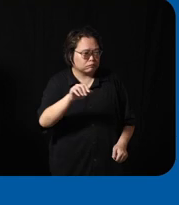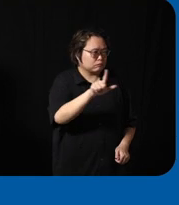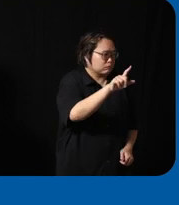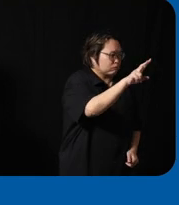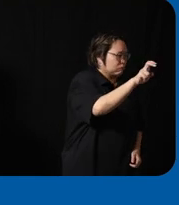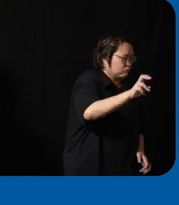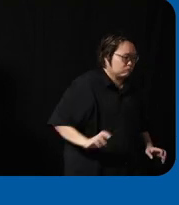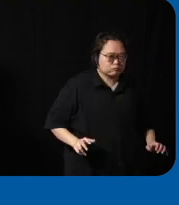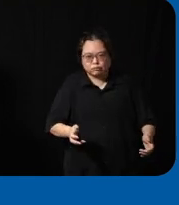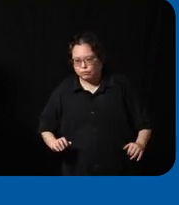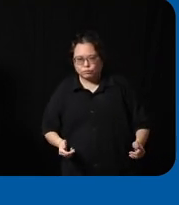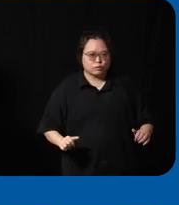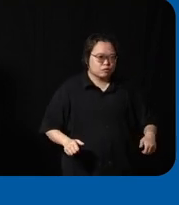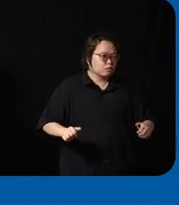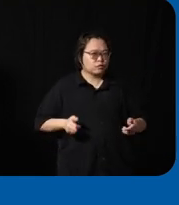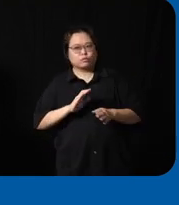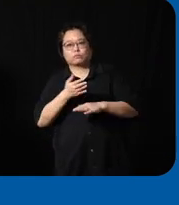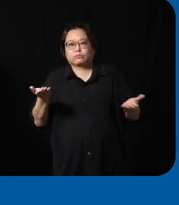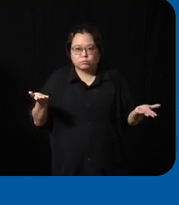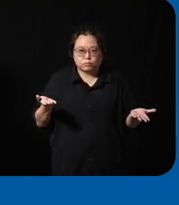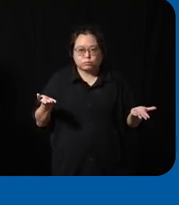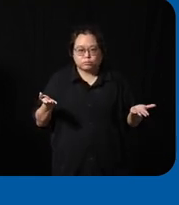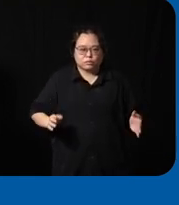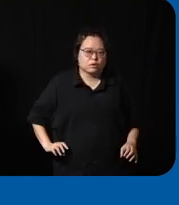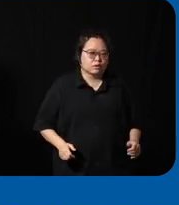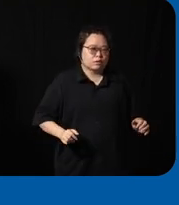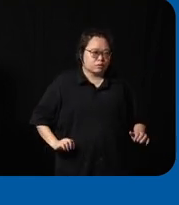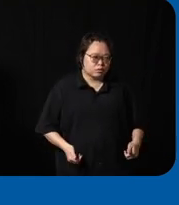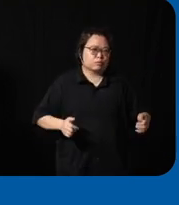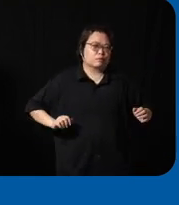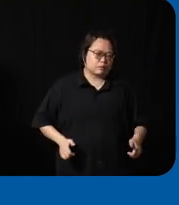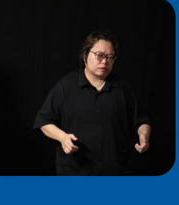the only way I can find a Crossing is by actually Wheeling there which is quite a lot of effort so